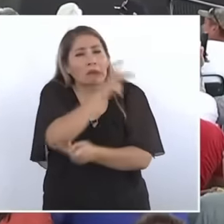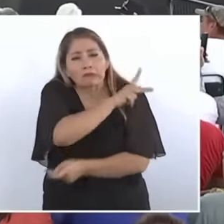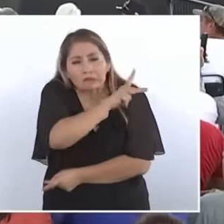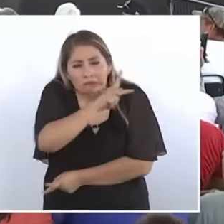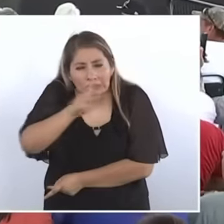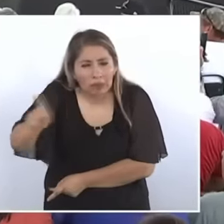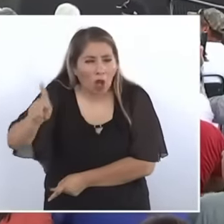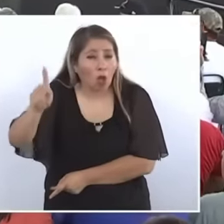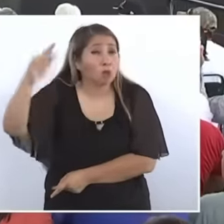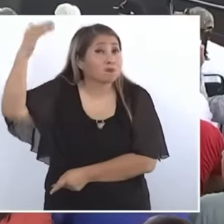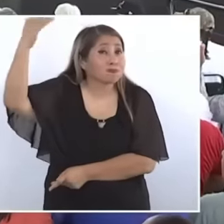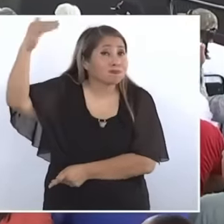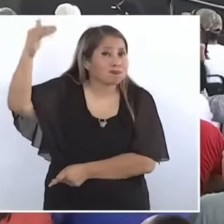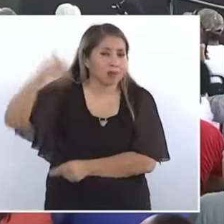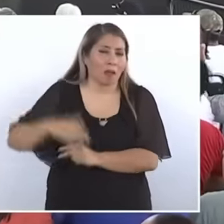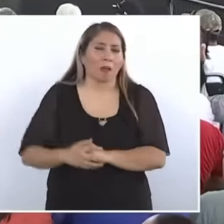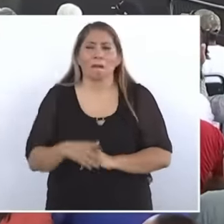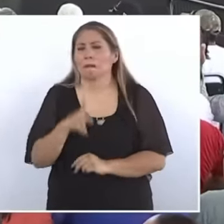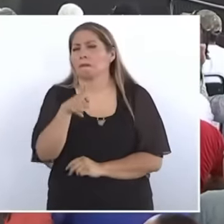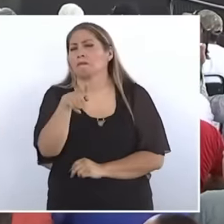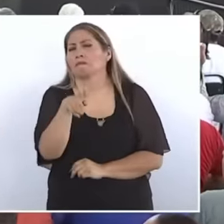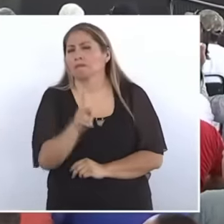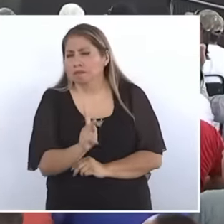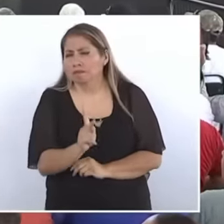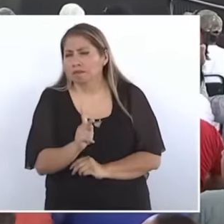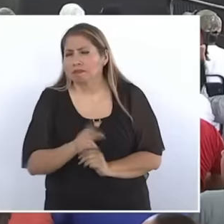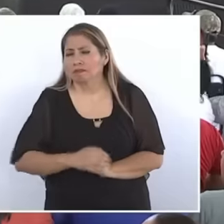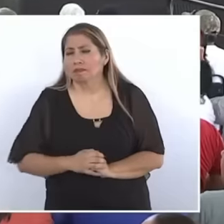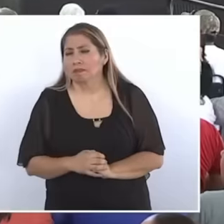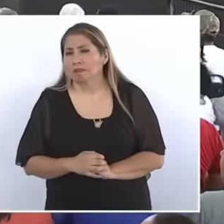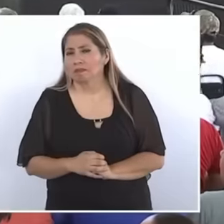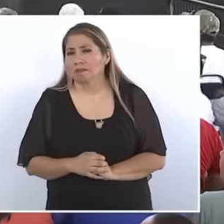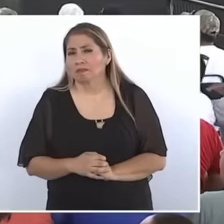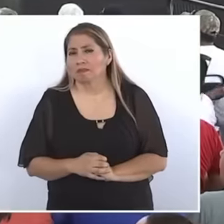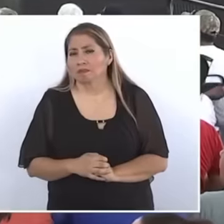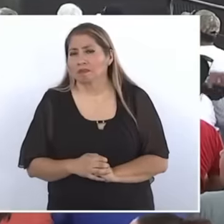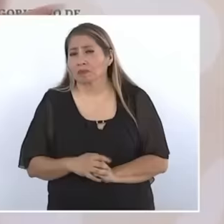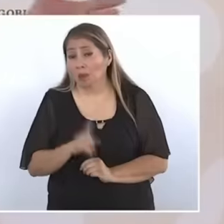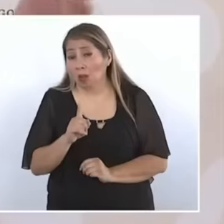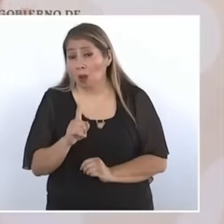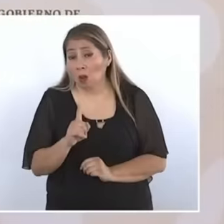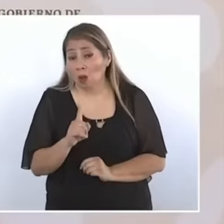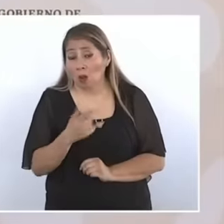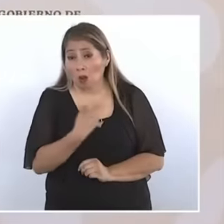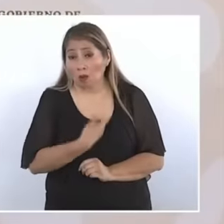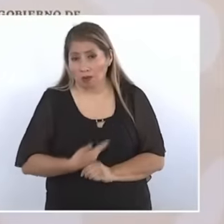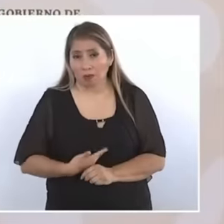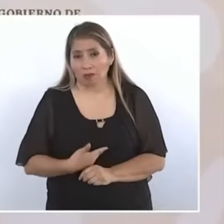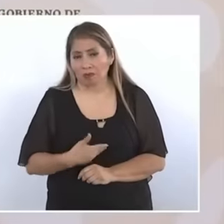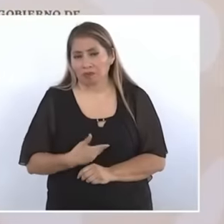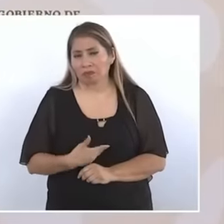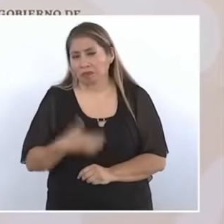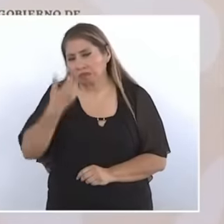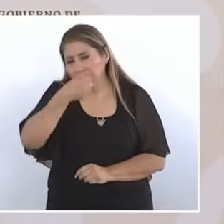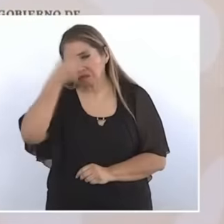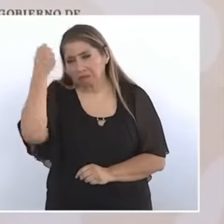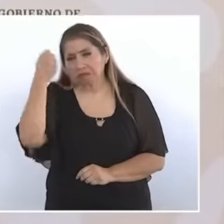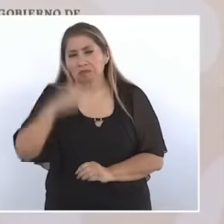But what is Claudia going to do what did Claudia propose in the campaign and is she going to